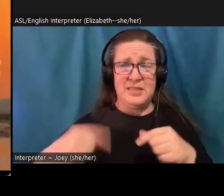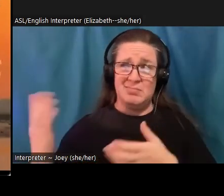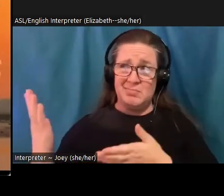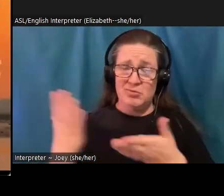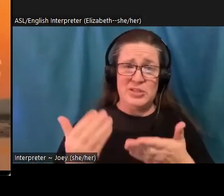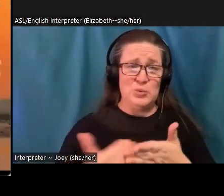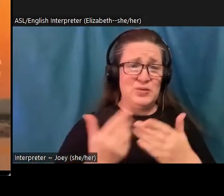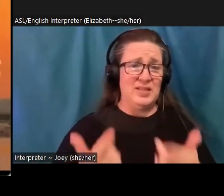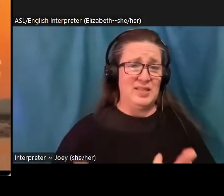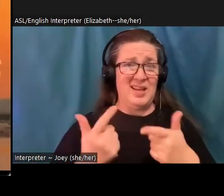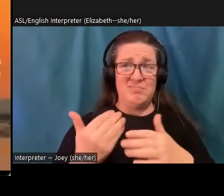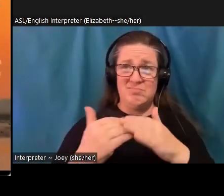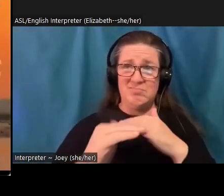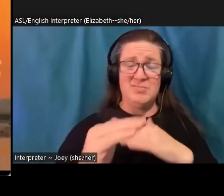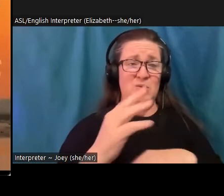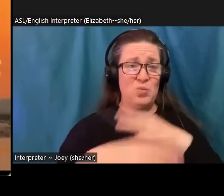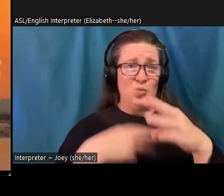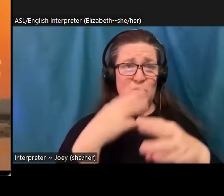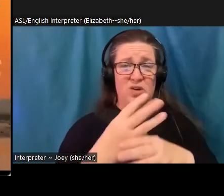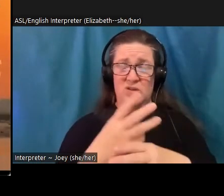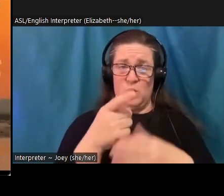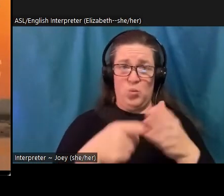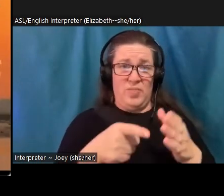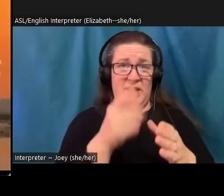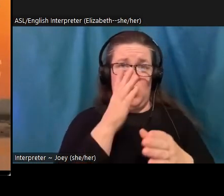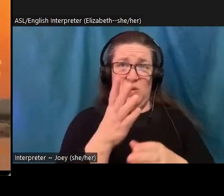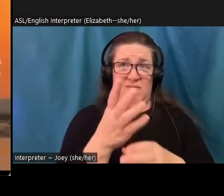and not knowing what that child would inherit. So the the